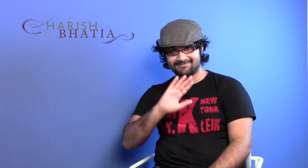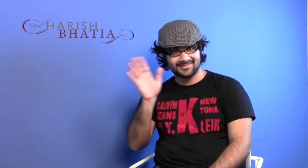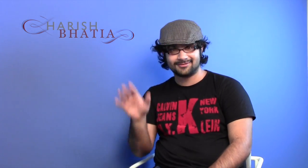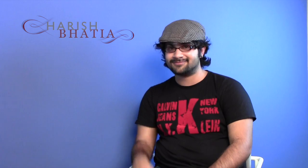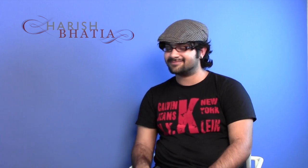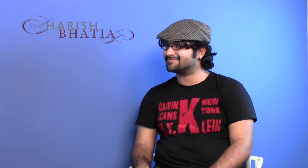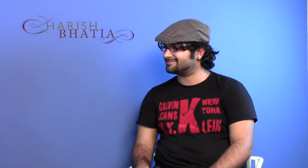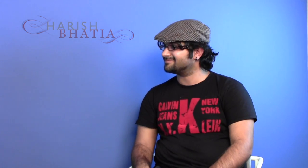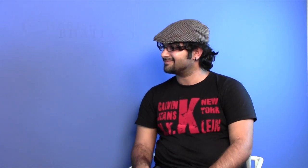Hello.